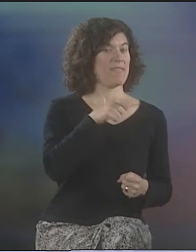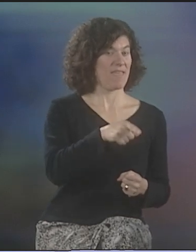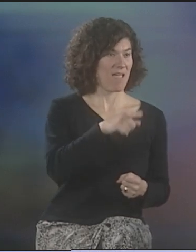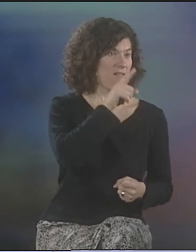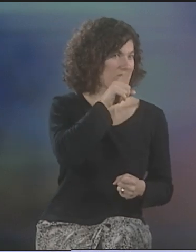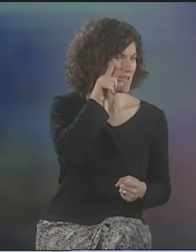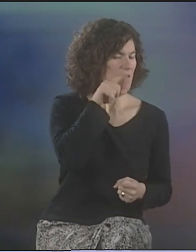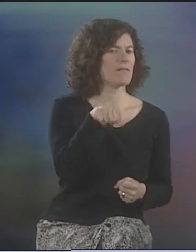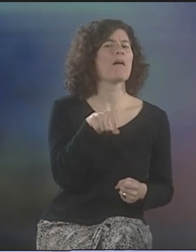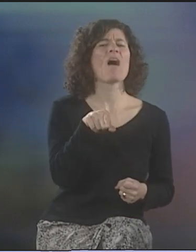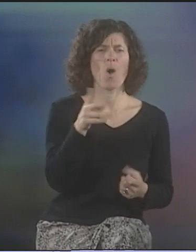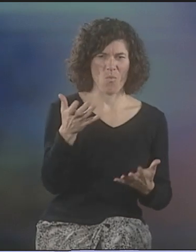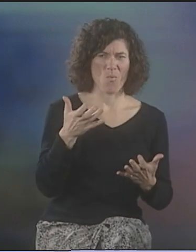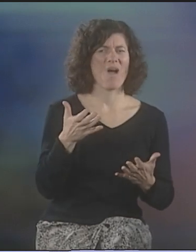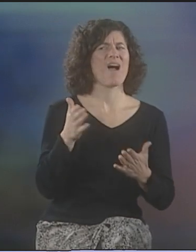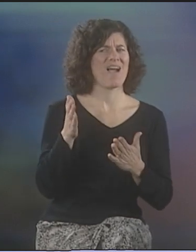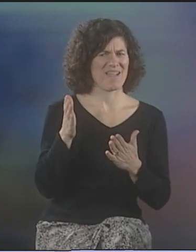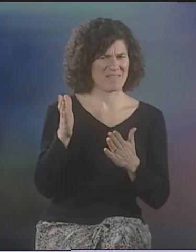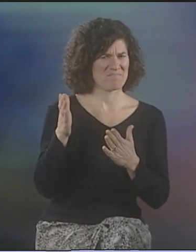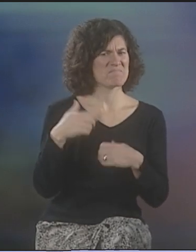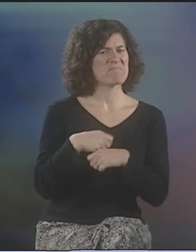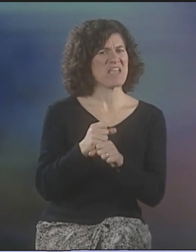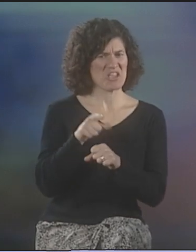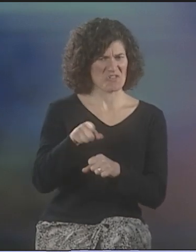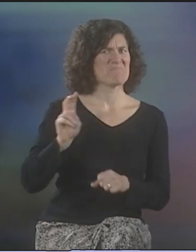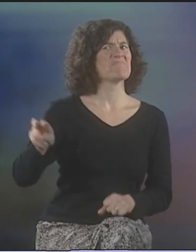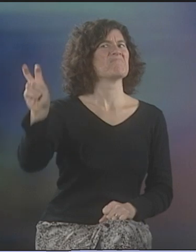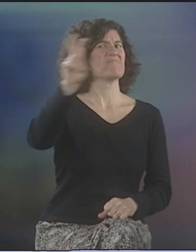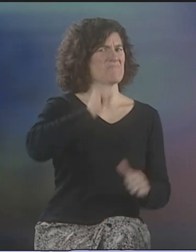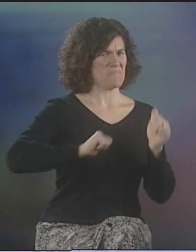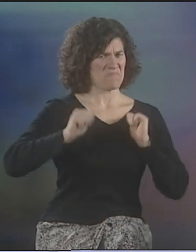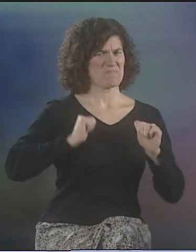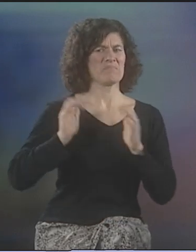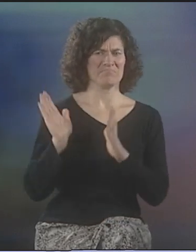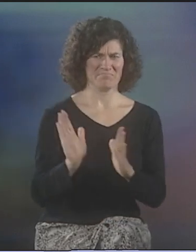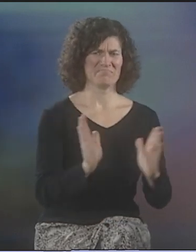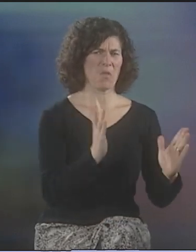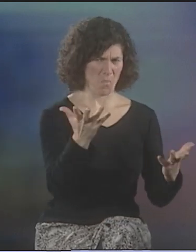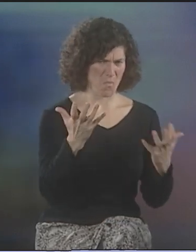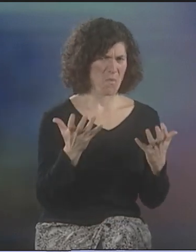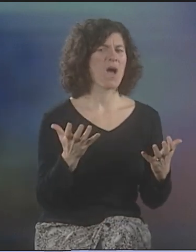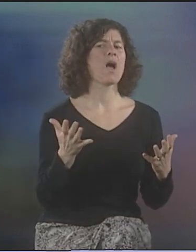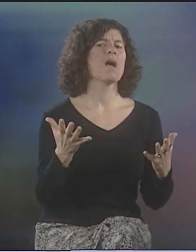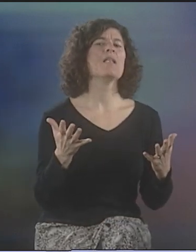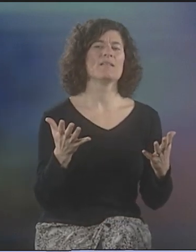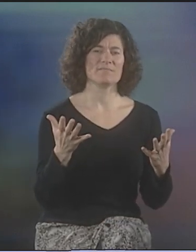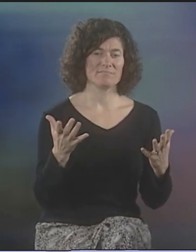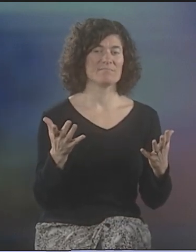AND THERE WAS A WOMAN FROM DENMARK THERE WHO WAS ALSO DEAF AND SHE SAID, "WOW. "I WANT TO PUT TOGETHER A TOUR FOR YOU.